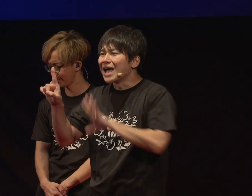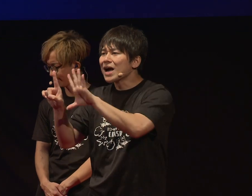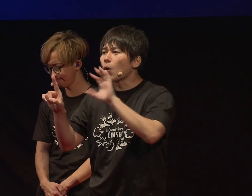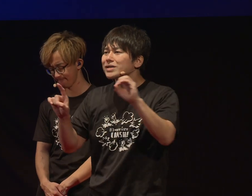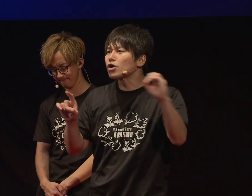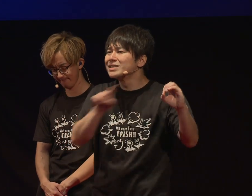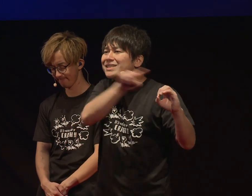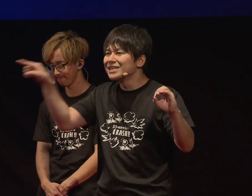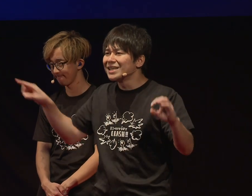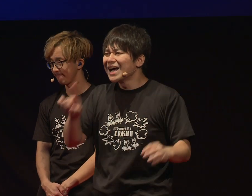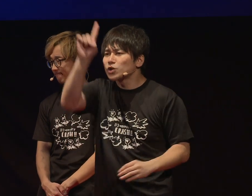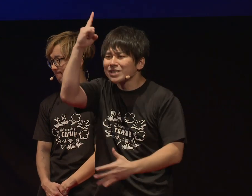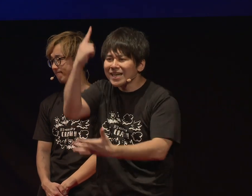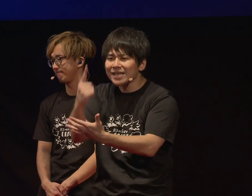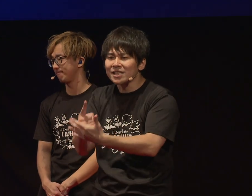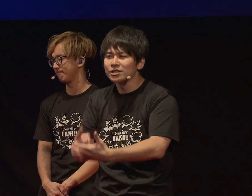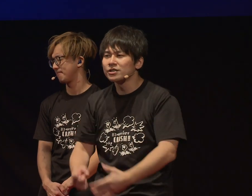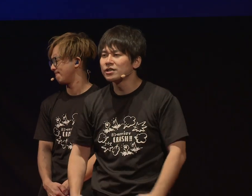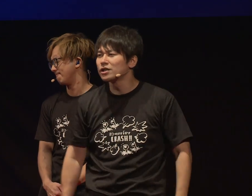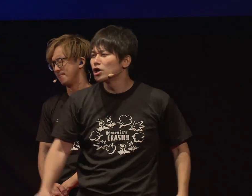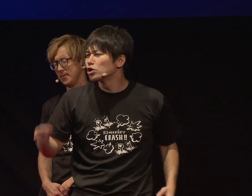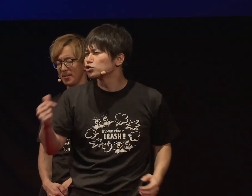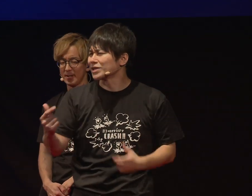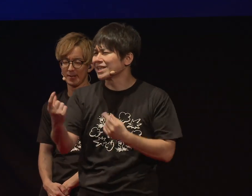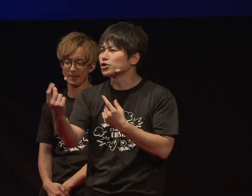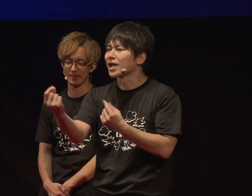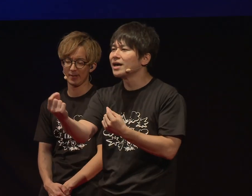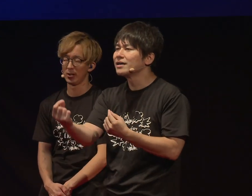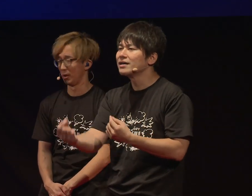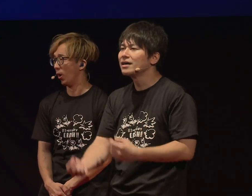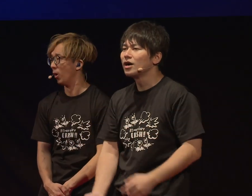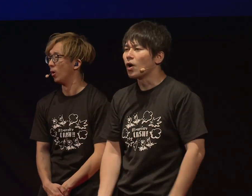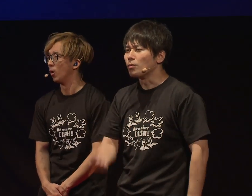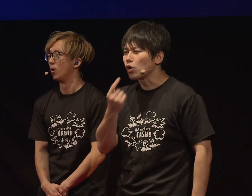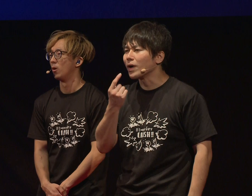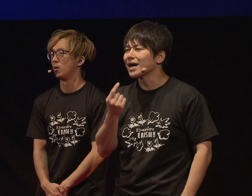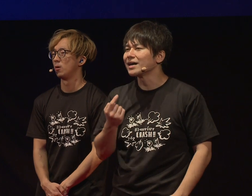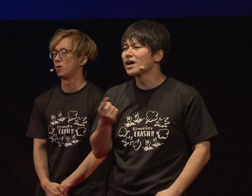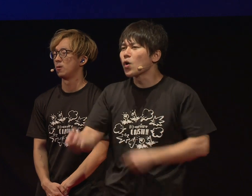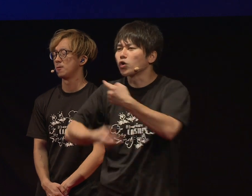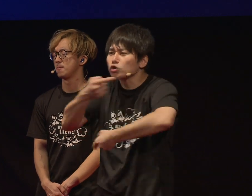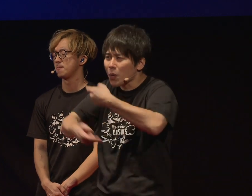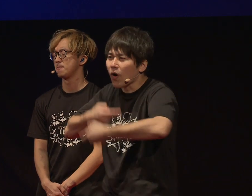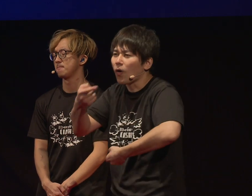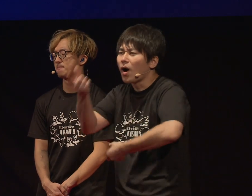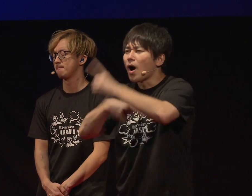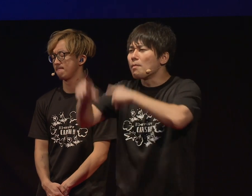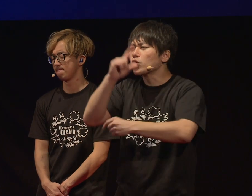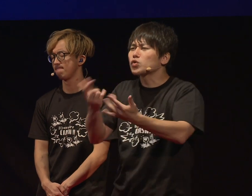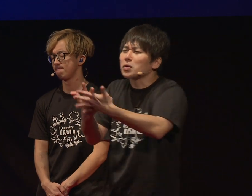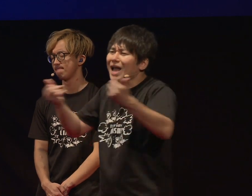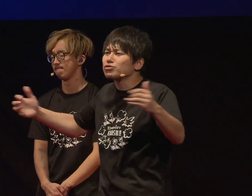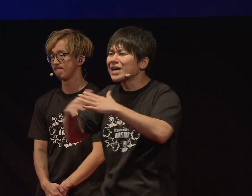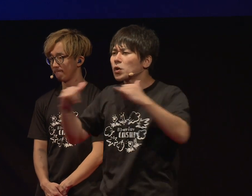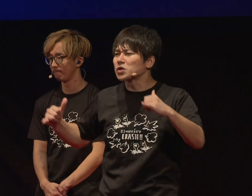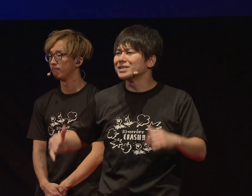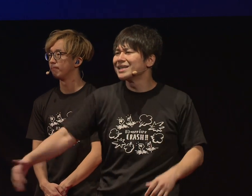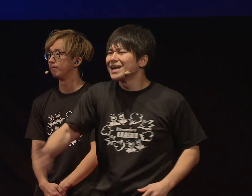That's one person in every 1,500 people. That's not a lot. Personally, I want more people